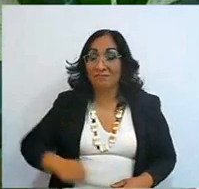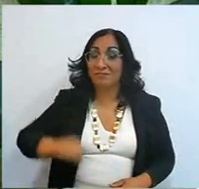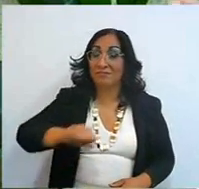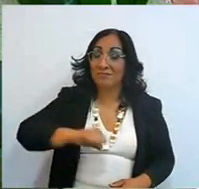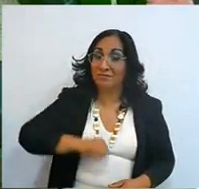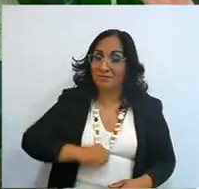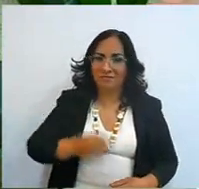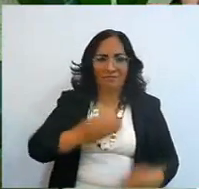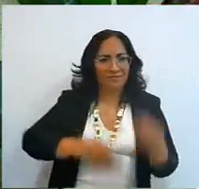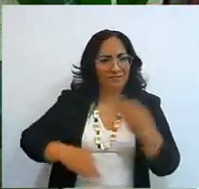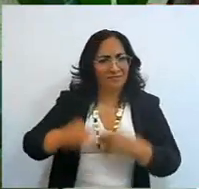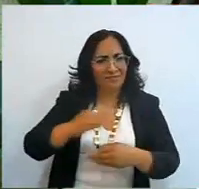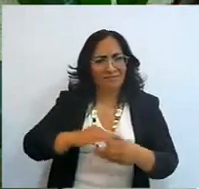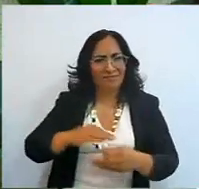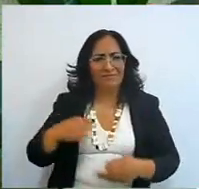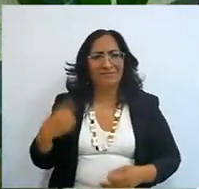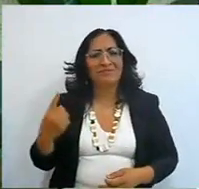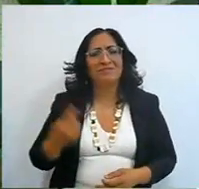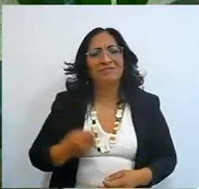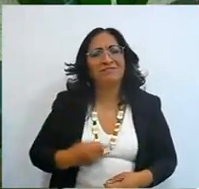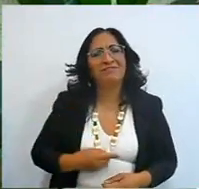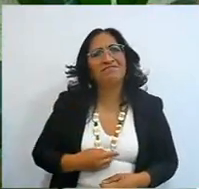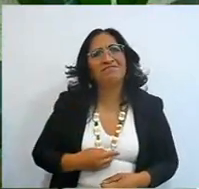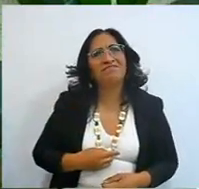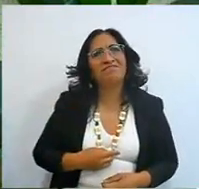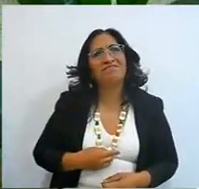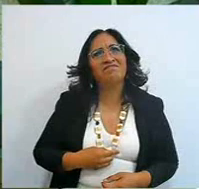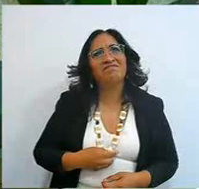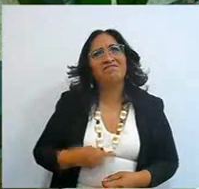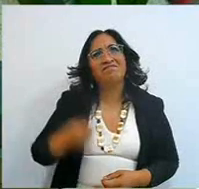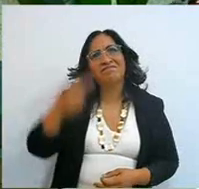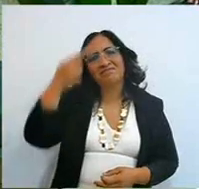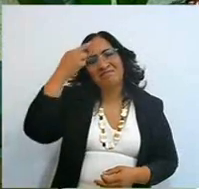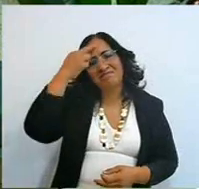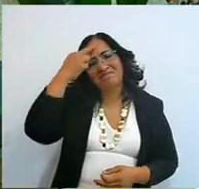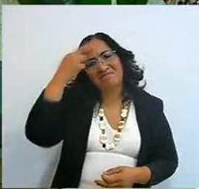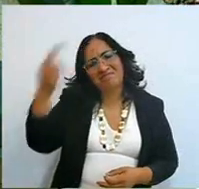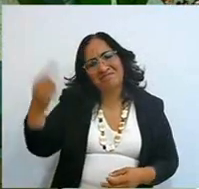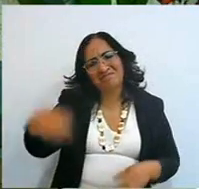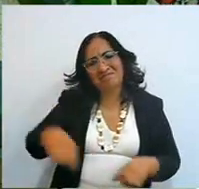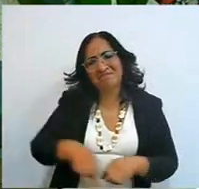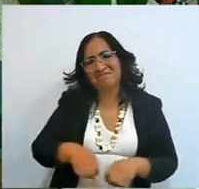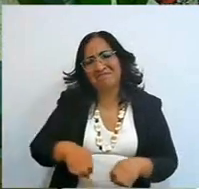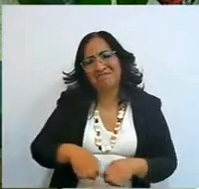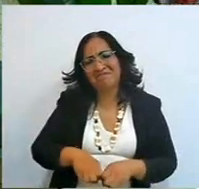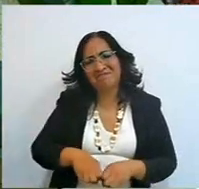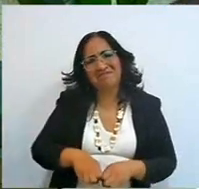you will remember what is bad, as Job says, like waters that have passed away,